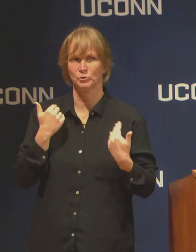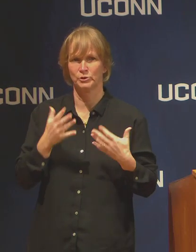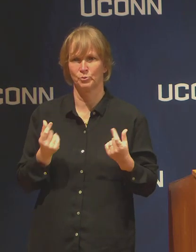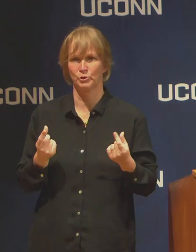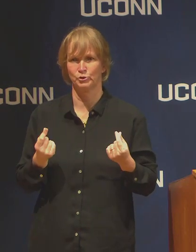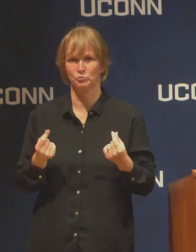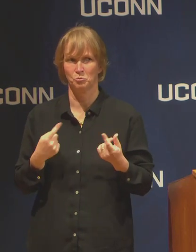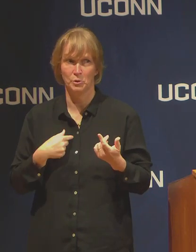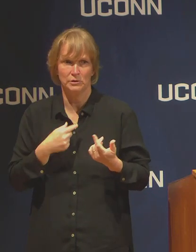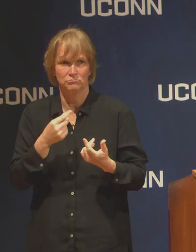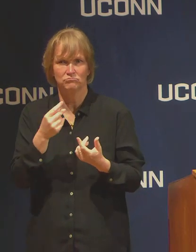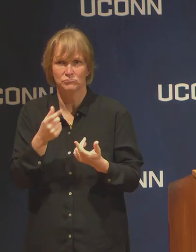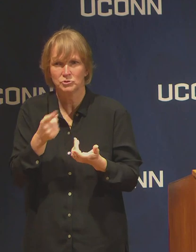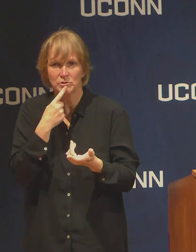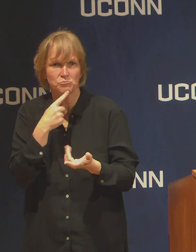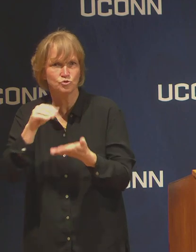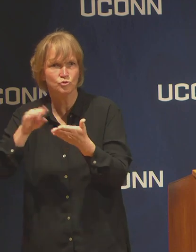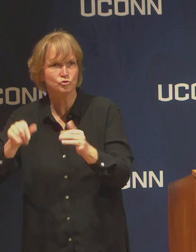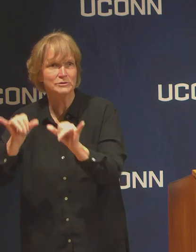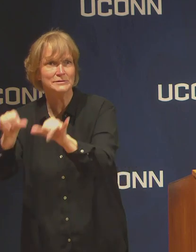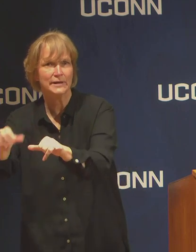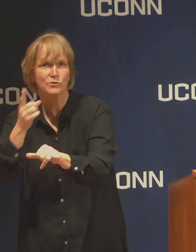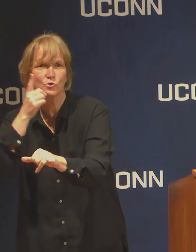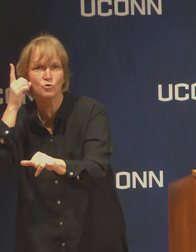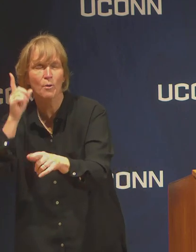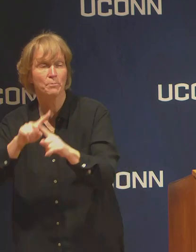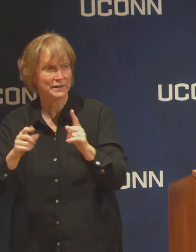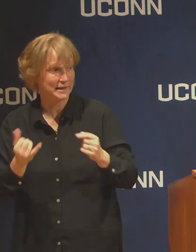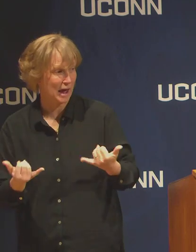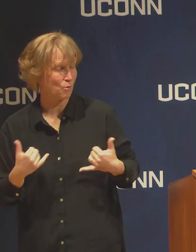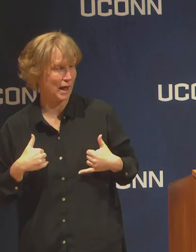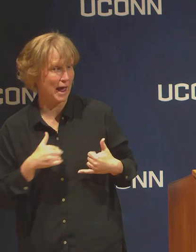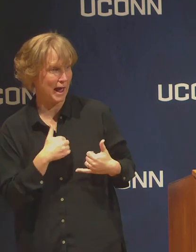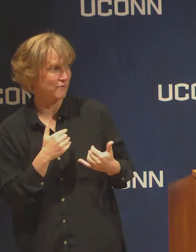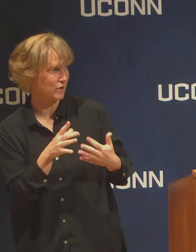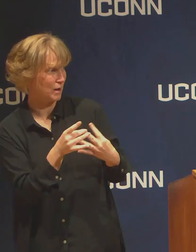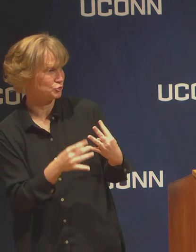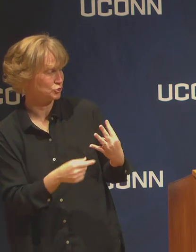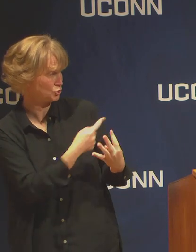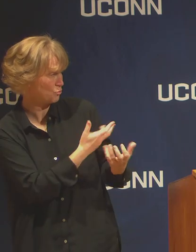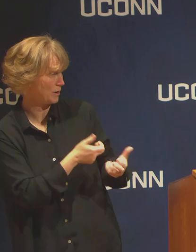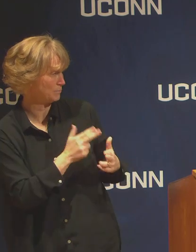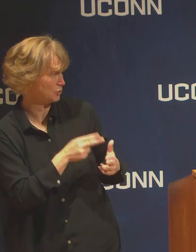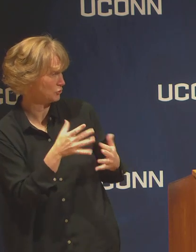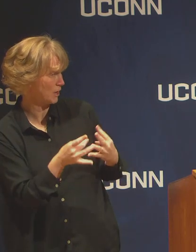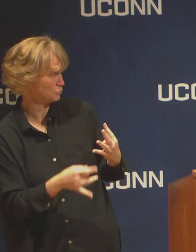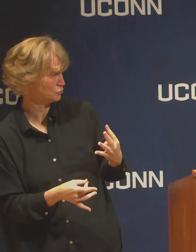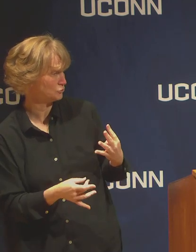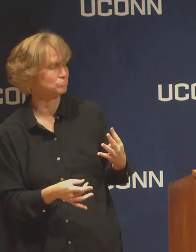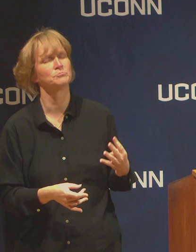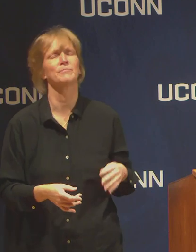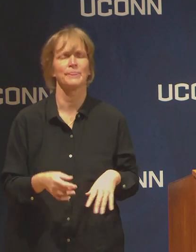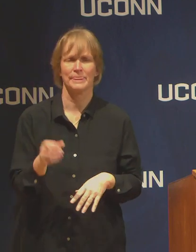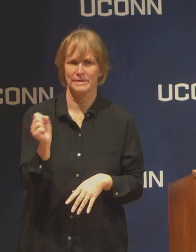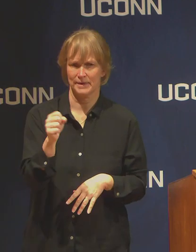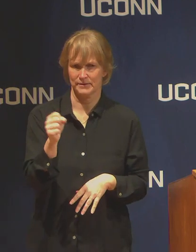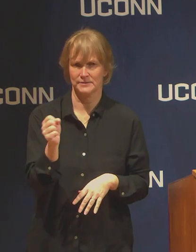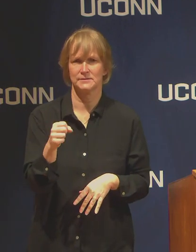and now we have alternatives for them. There are a number of providers who have now offered